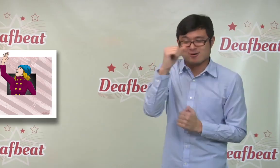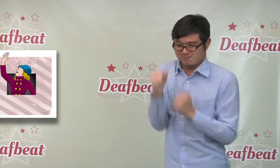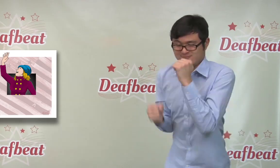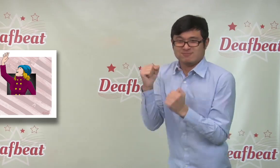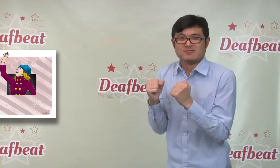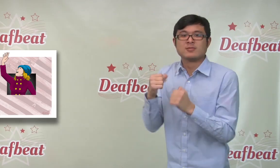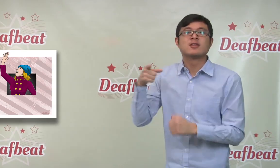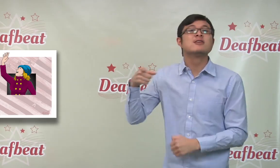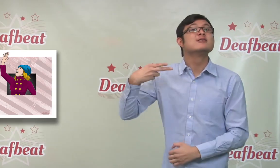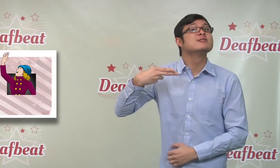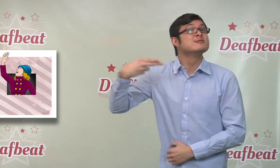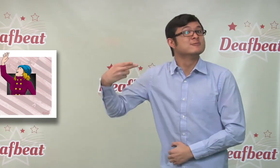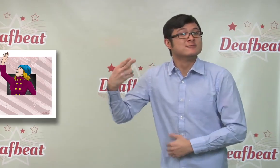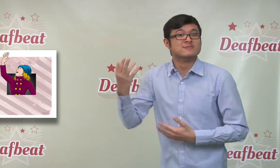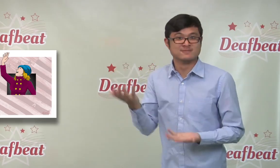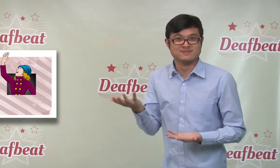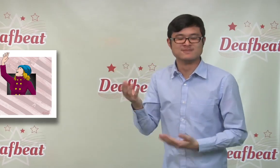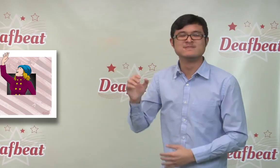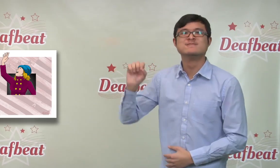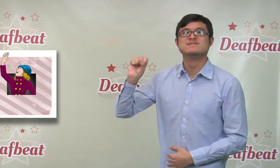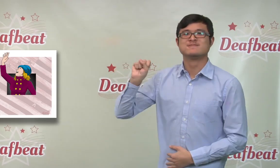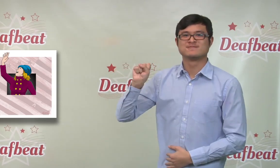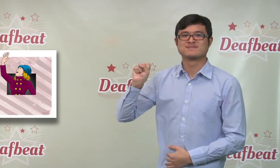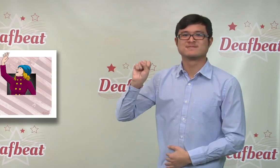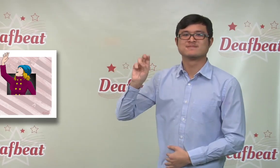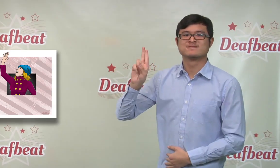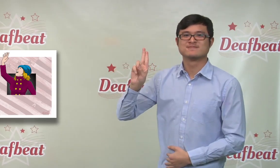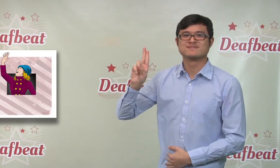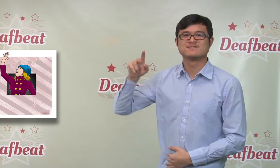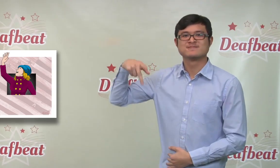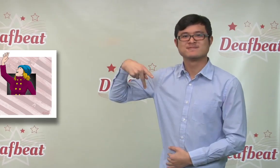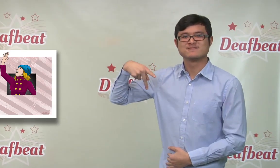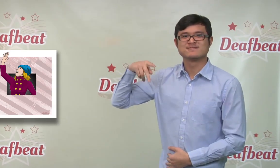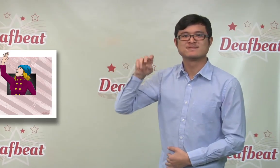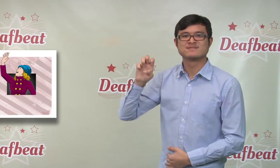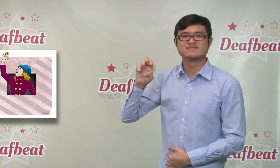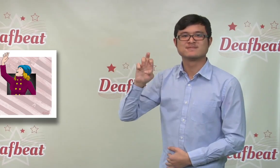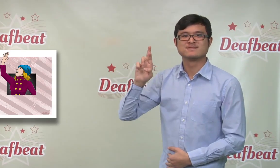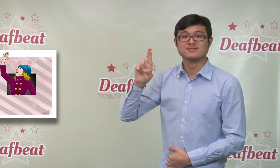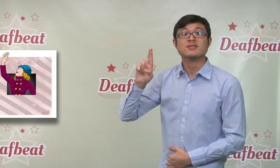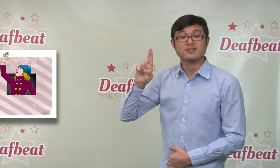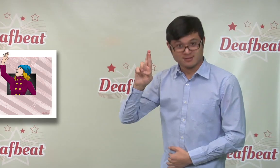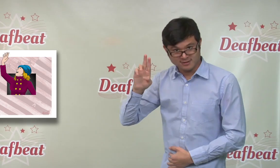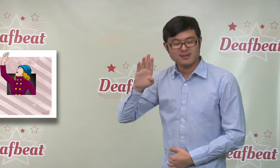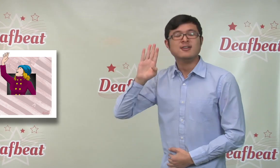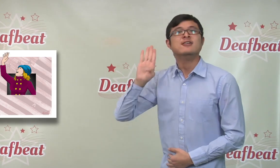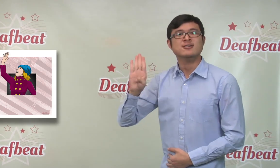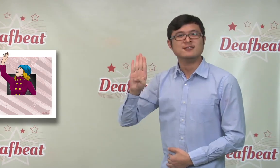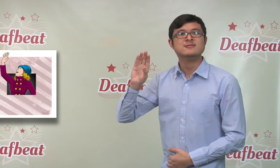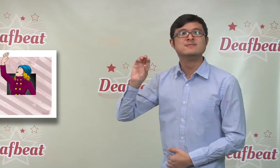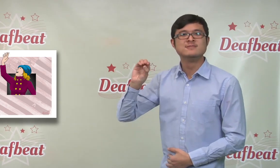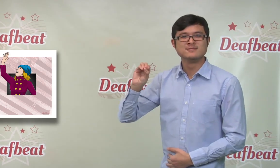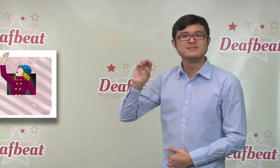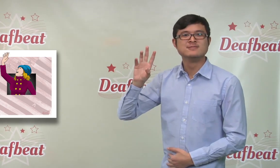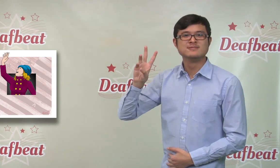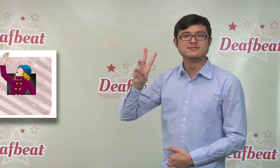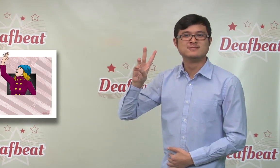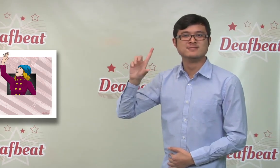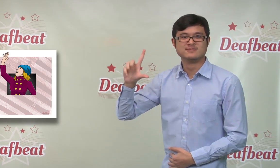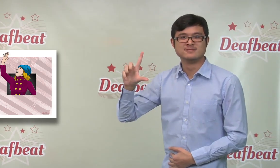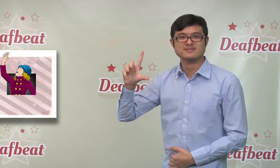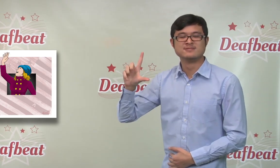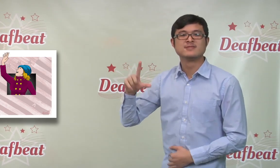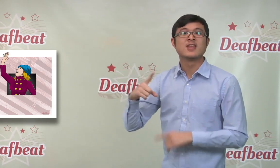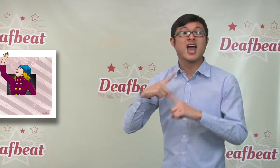USA deaf community during Super Bowl XLVIII, the